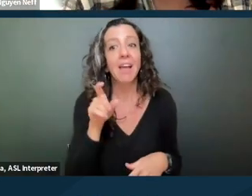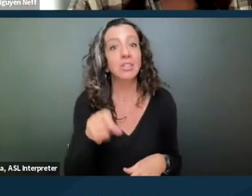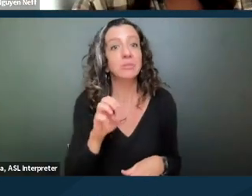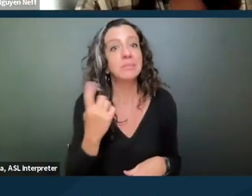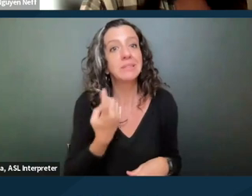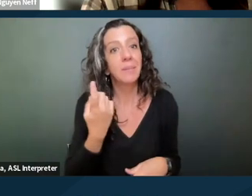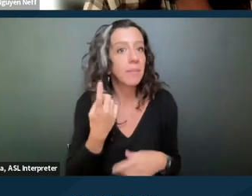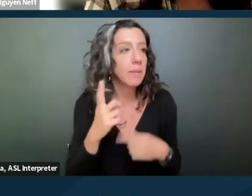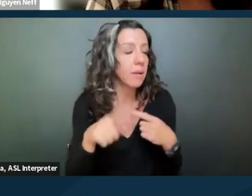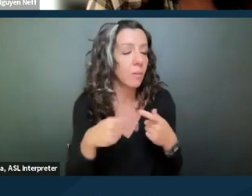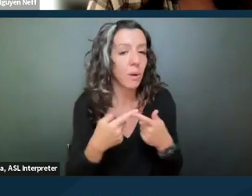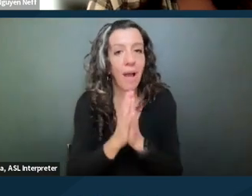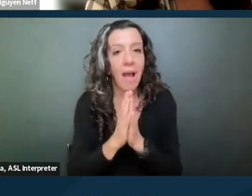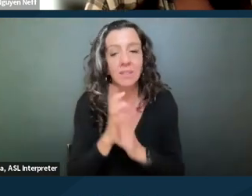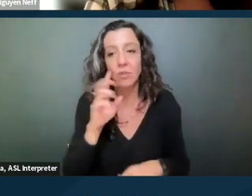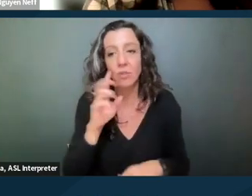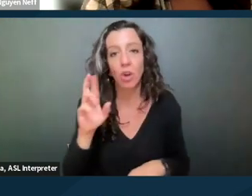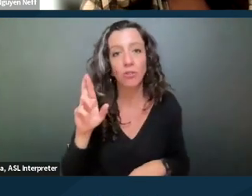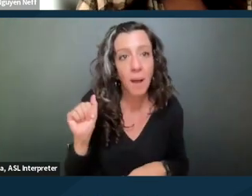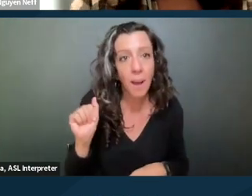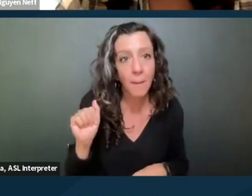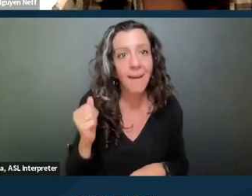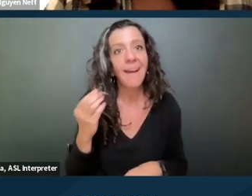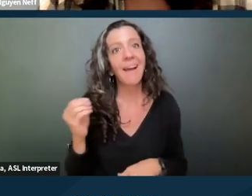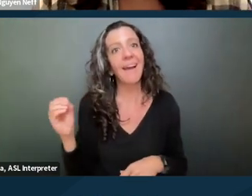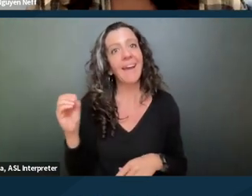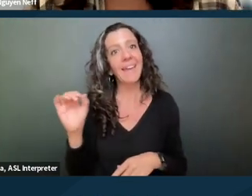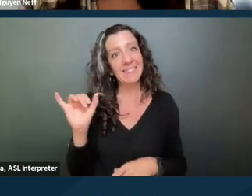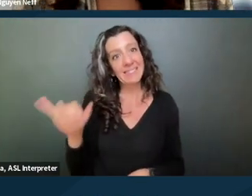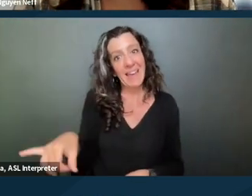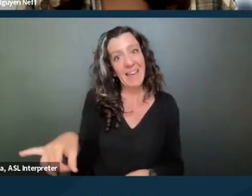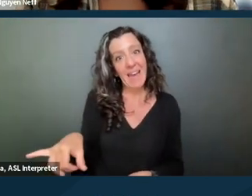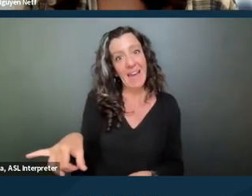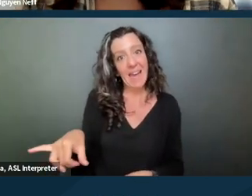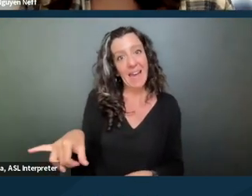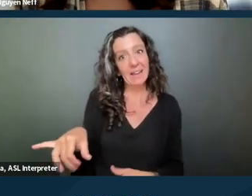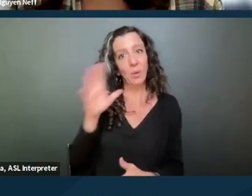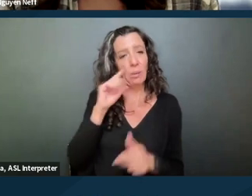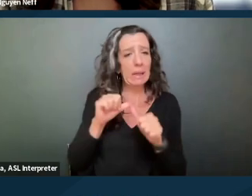you can ask for a reasonable accommodation that, you know, that will continue to be damaged through their tenancy,